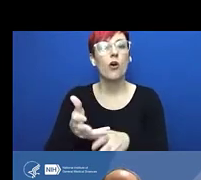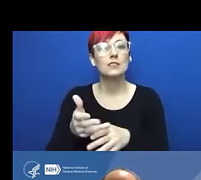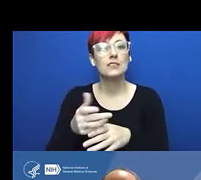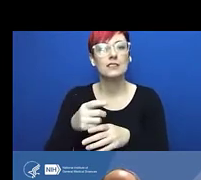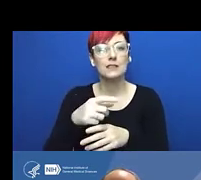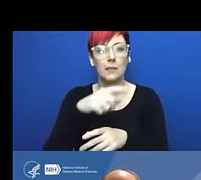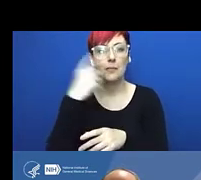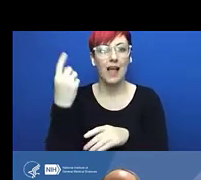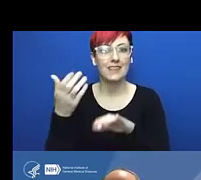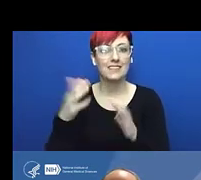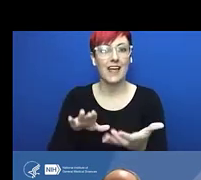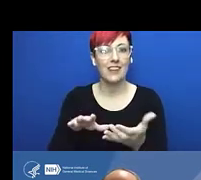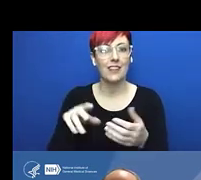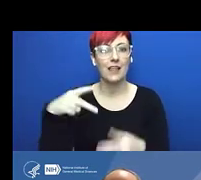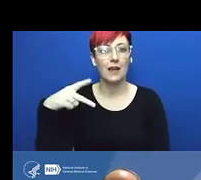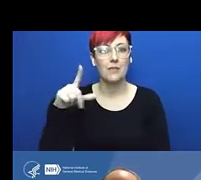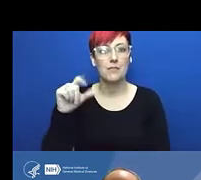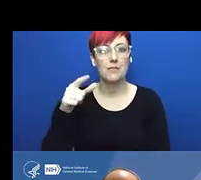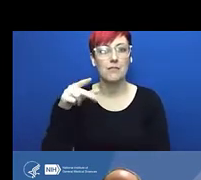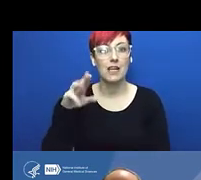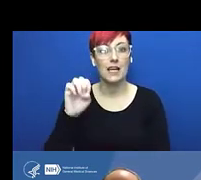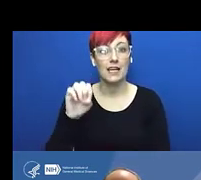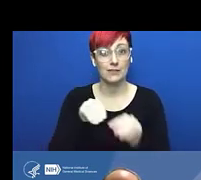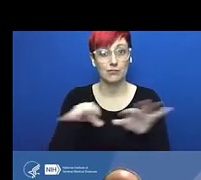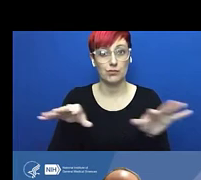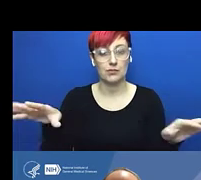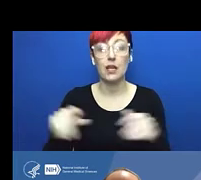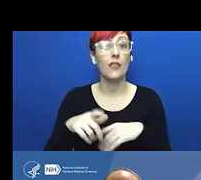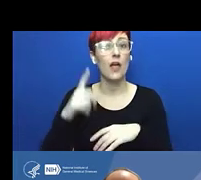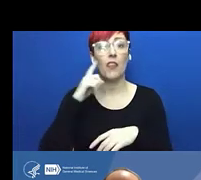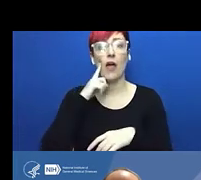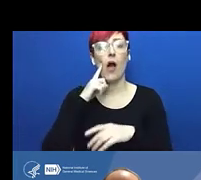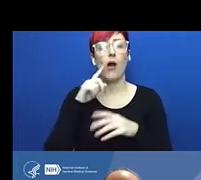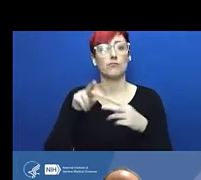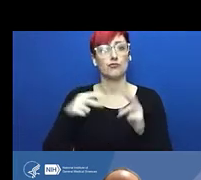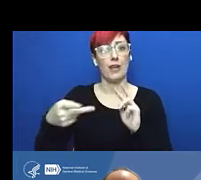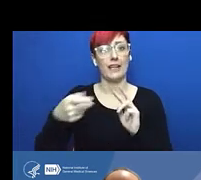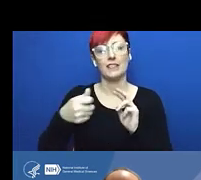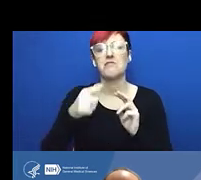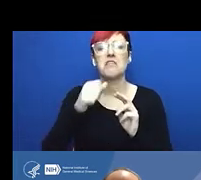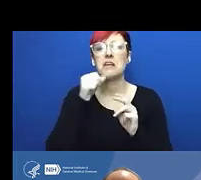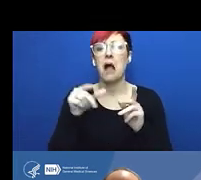which means that when it comes in contact with air it can spontaneously ignite, and catch fire.